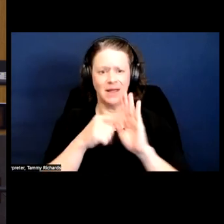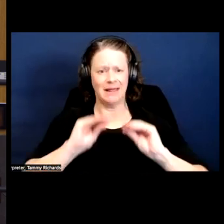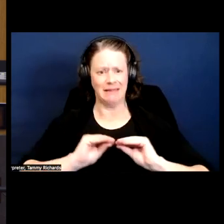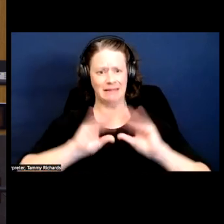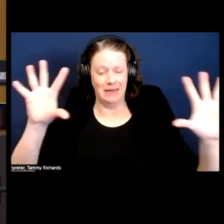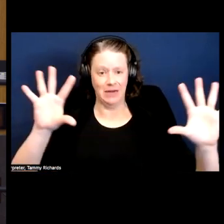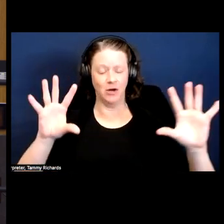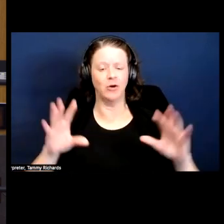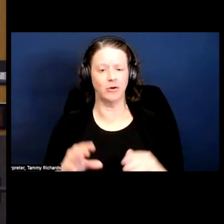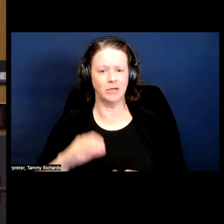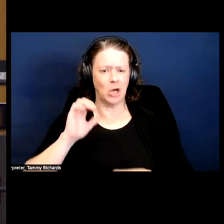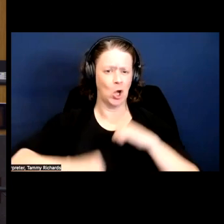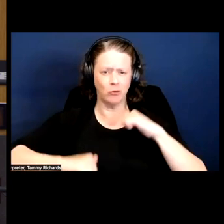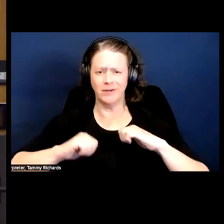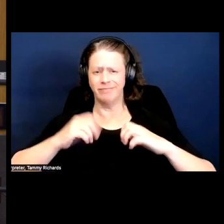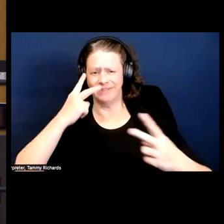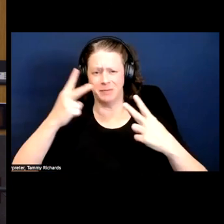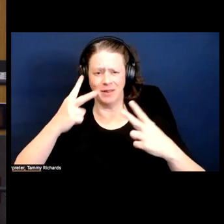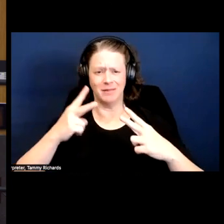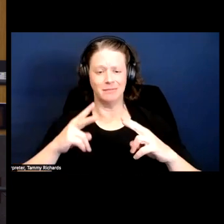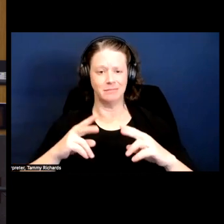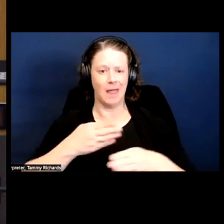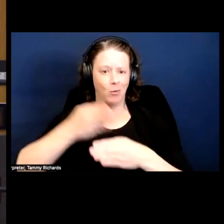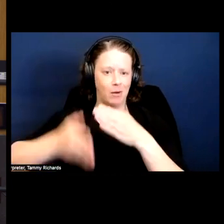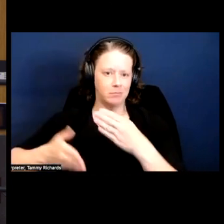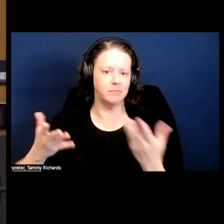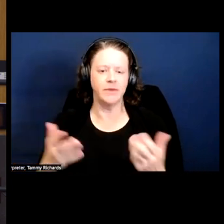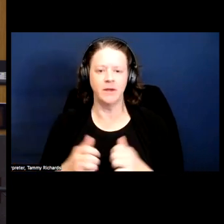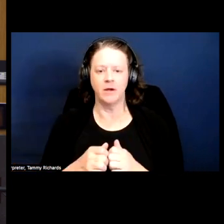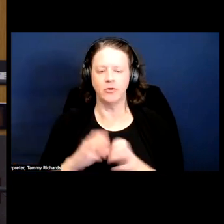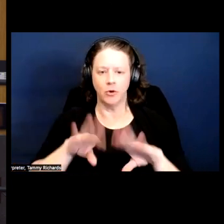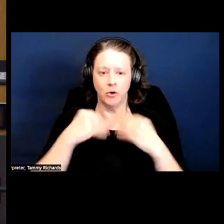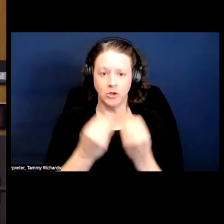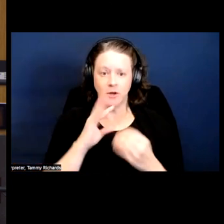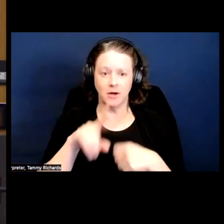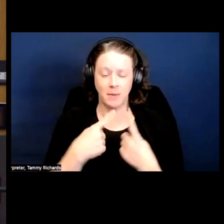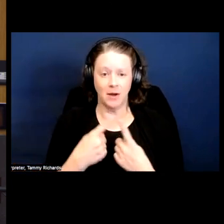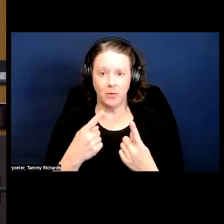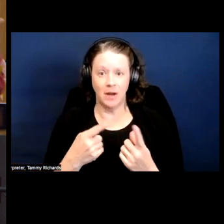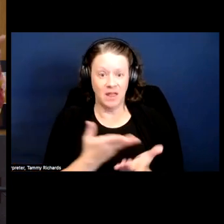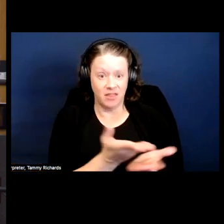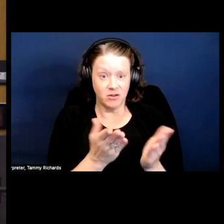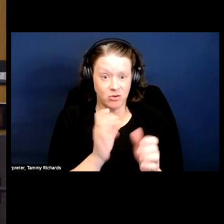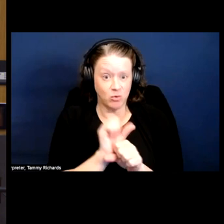visible outcome. But the organization talked about that, of being, like, this work might not have an effect